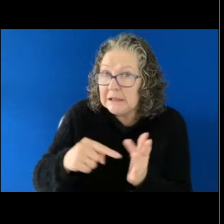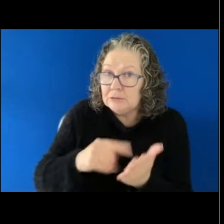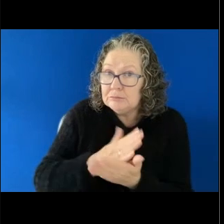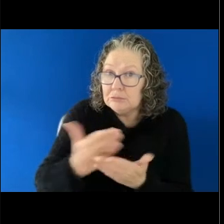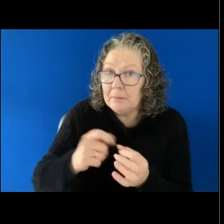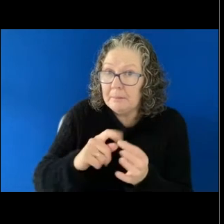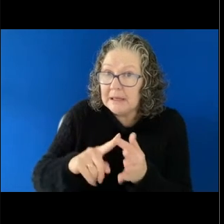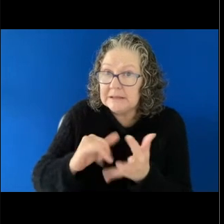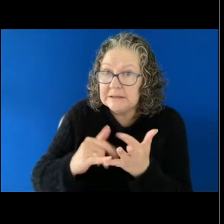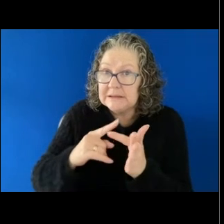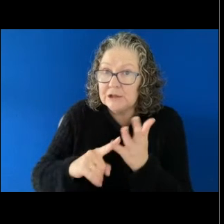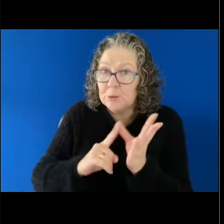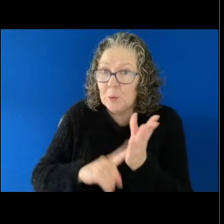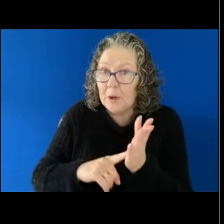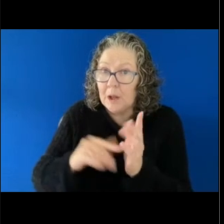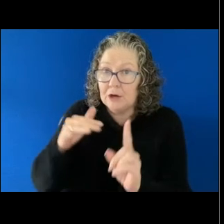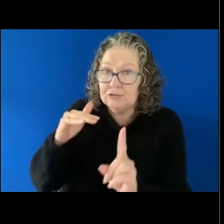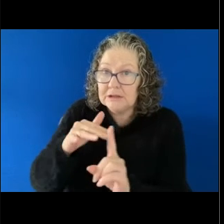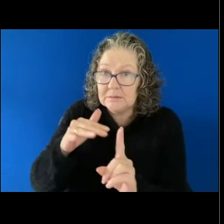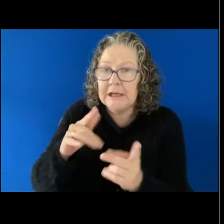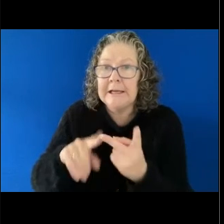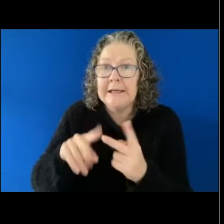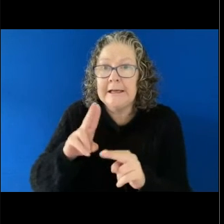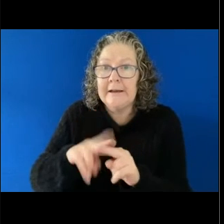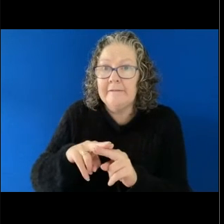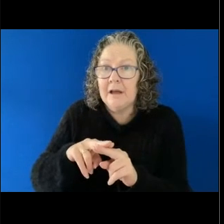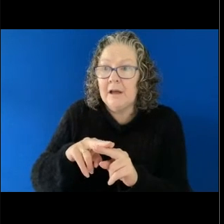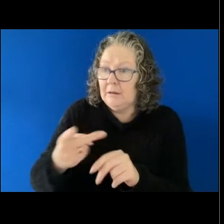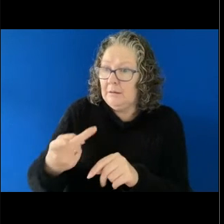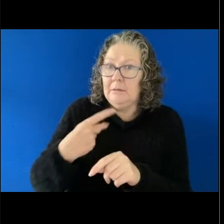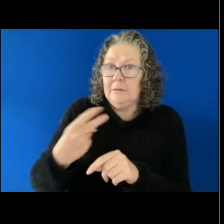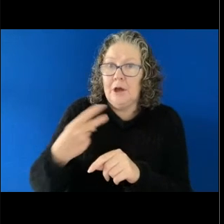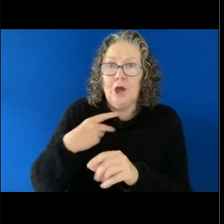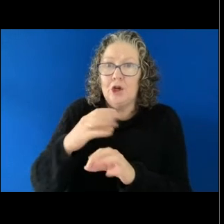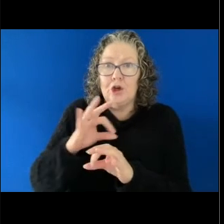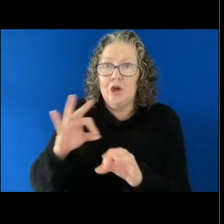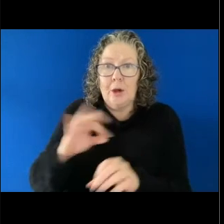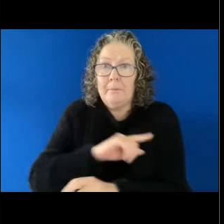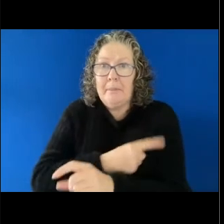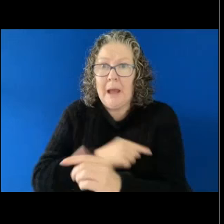somebody is of the same position of power and there isn't a hierarchy there?